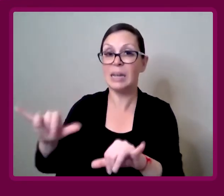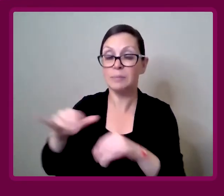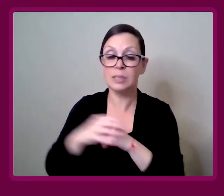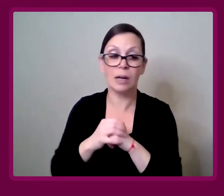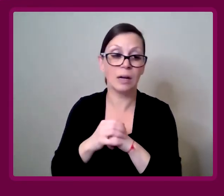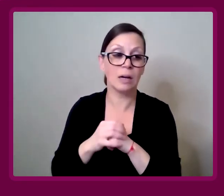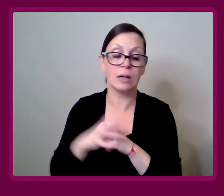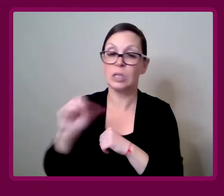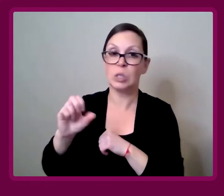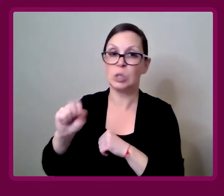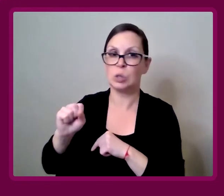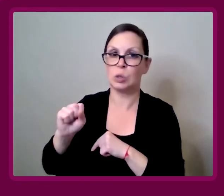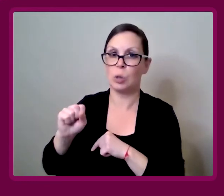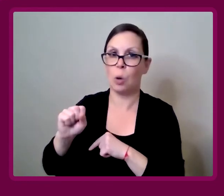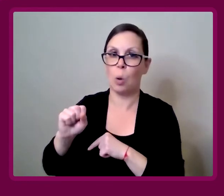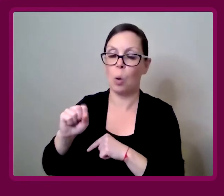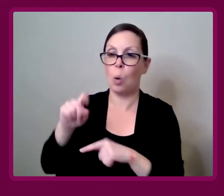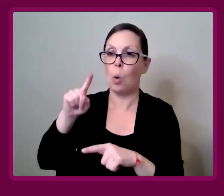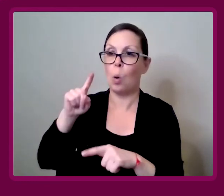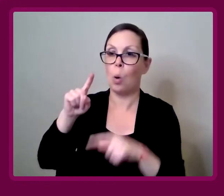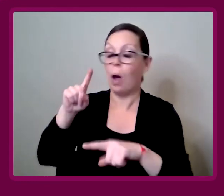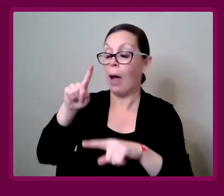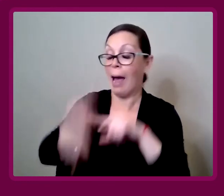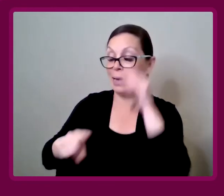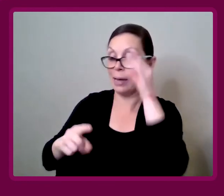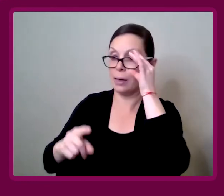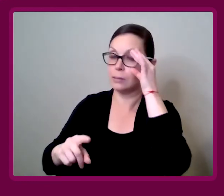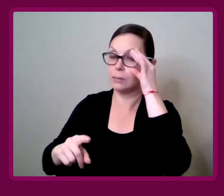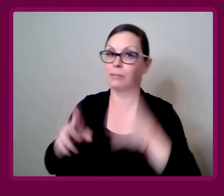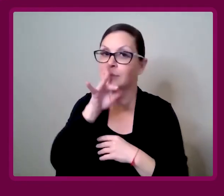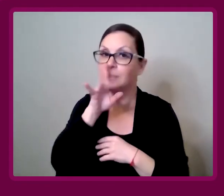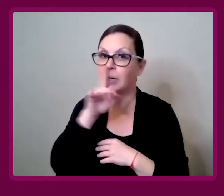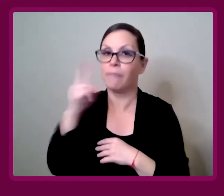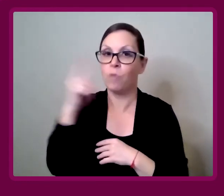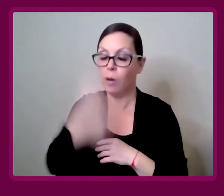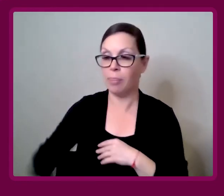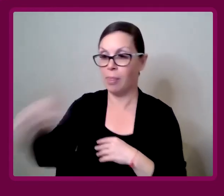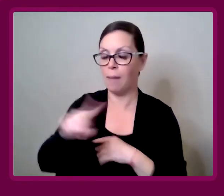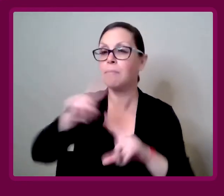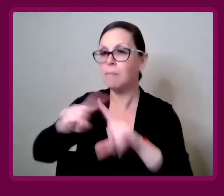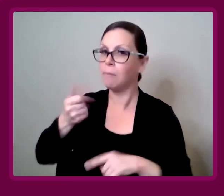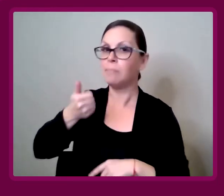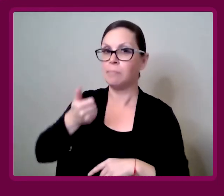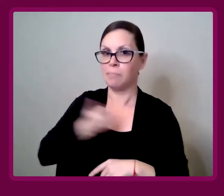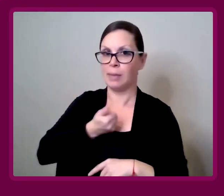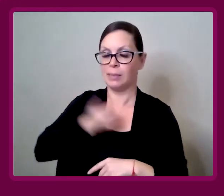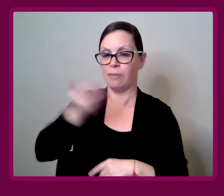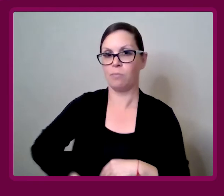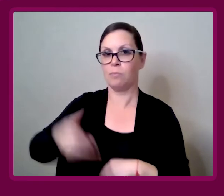Personally, sometimes speaking on behalf of disabled people, but I'm also disabled myself.